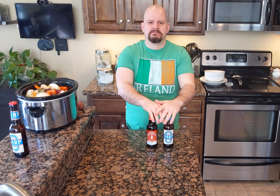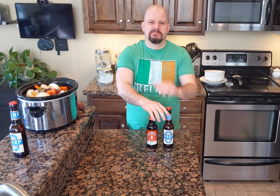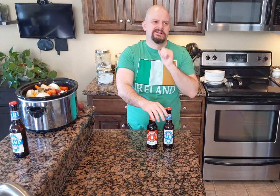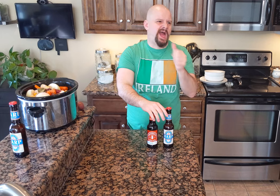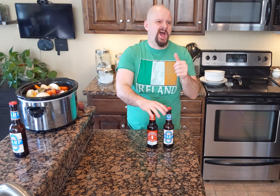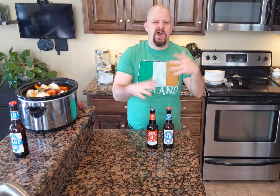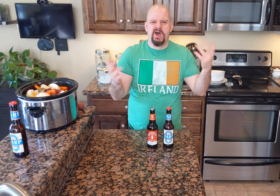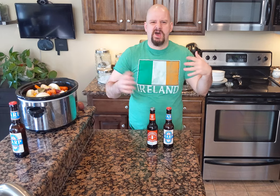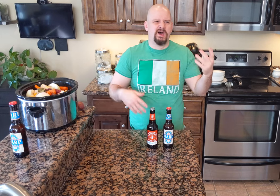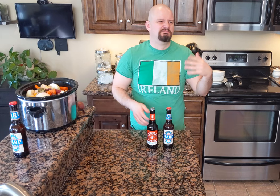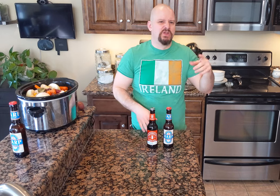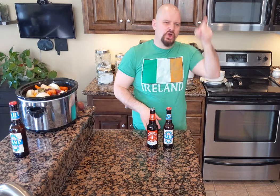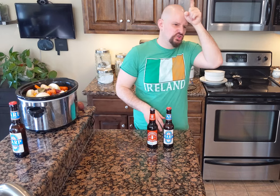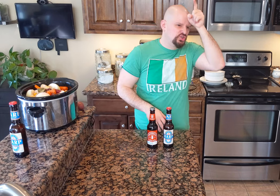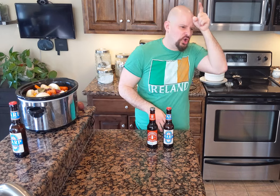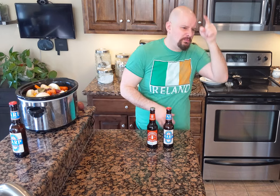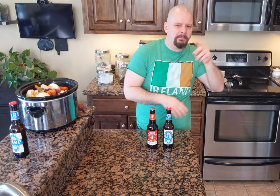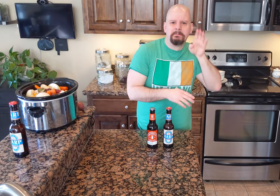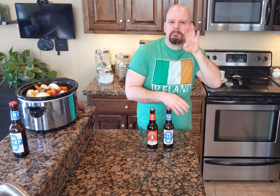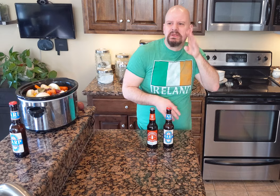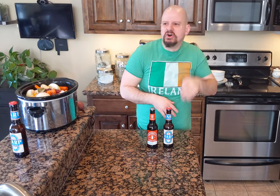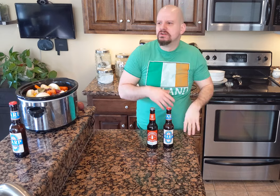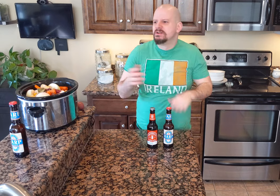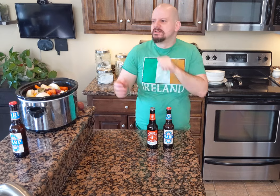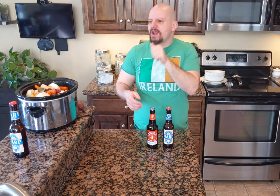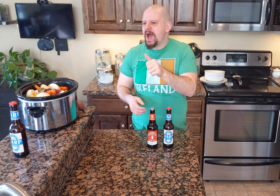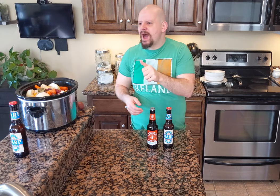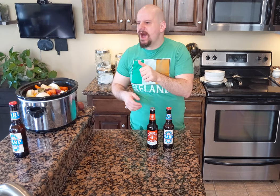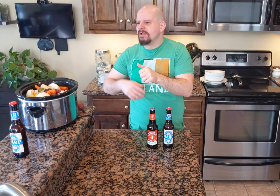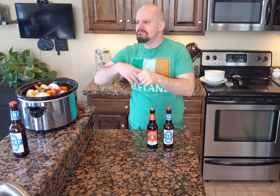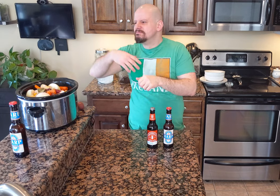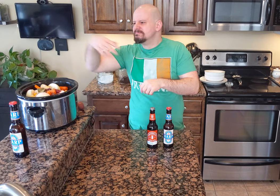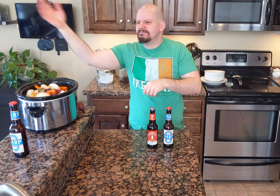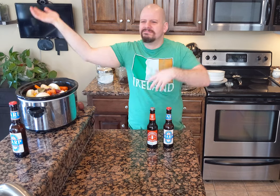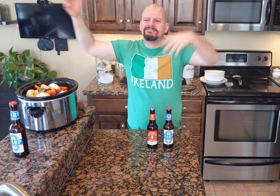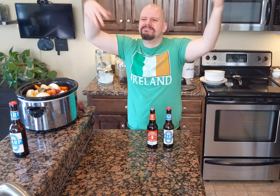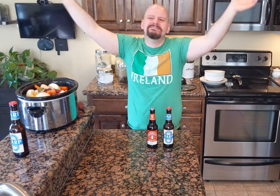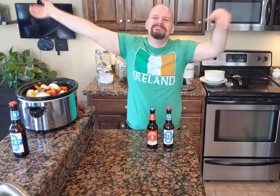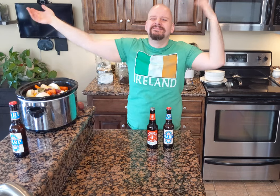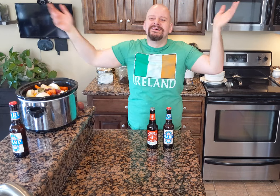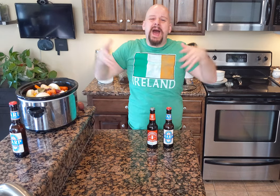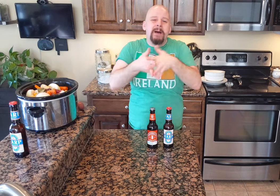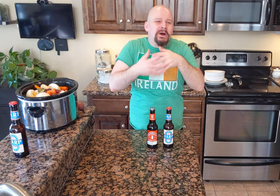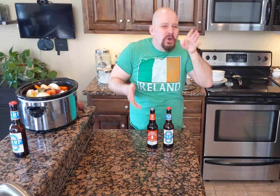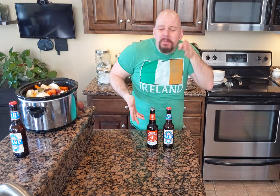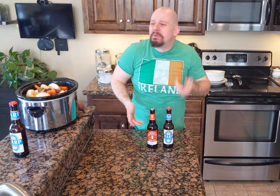Not German beer. Not, um... American beer.